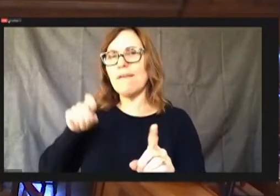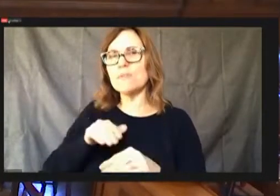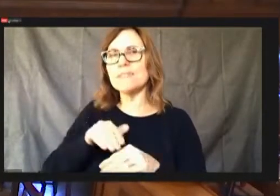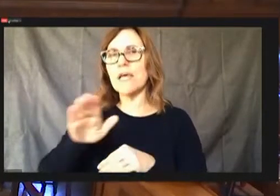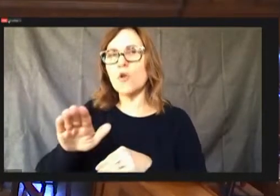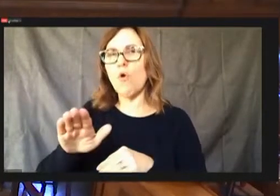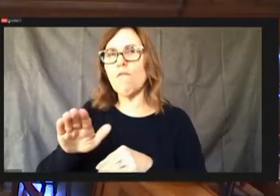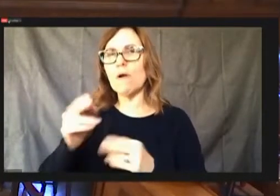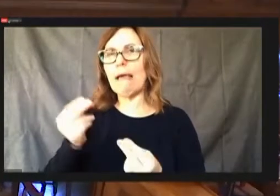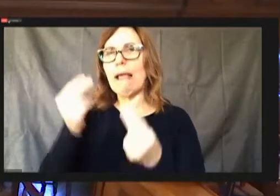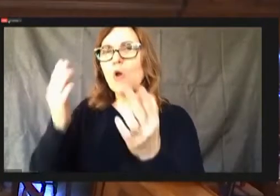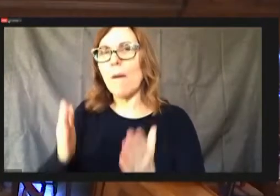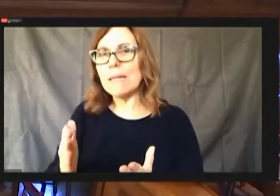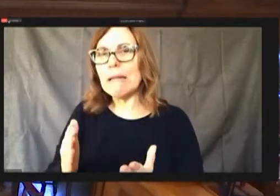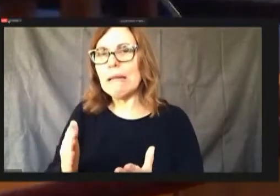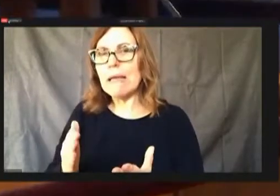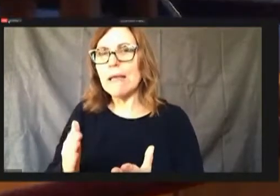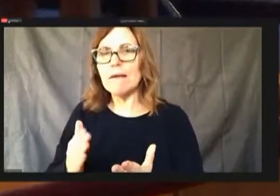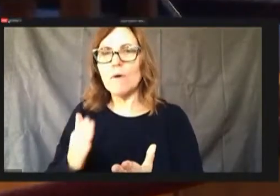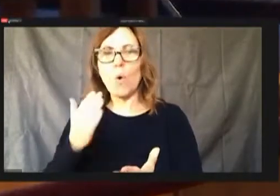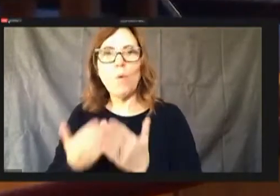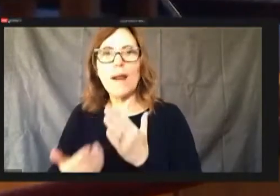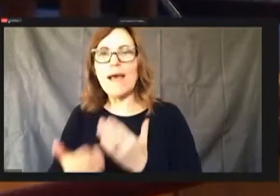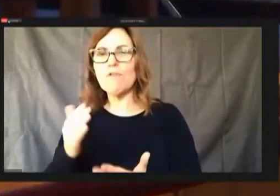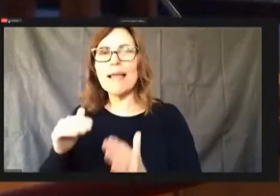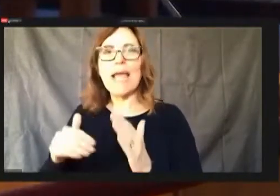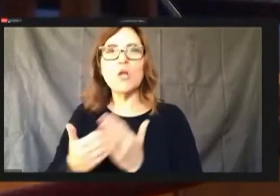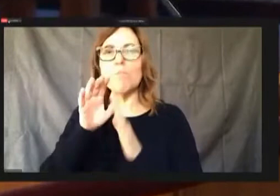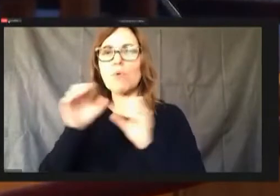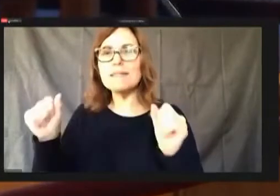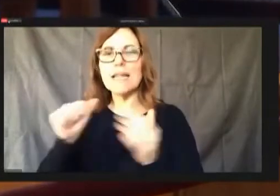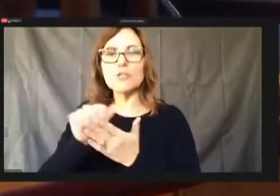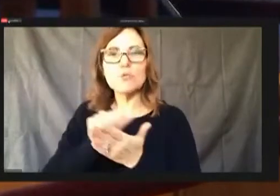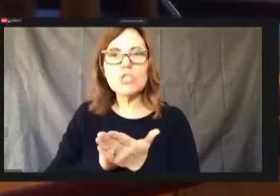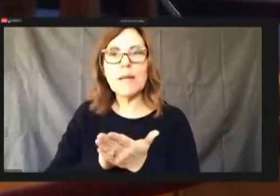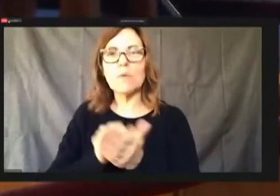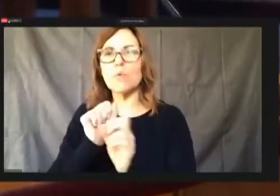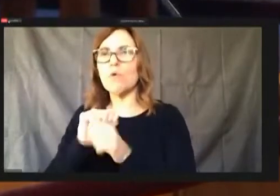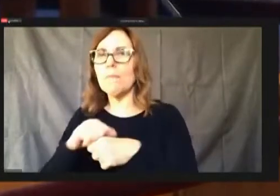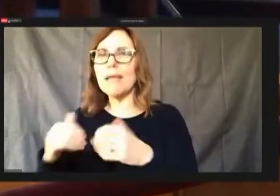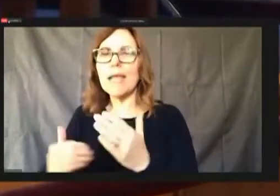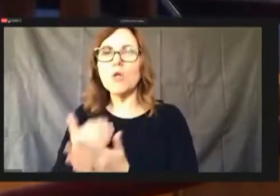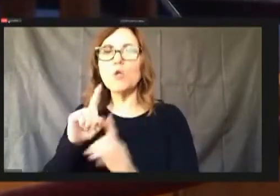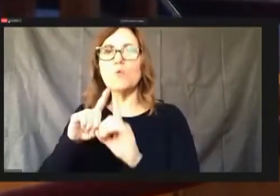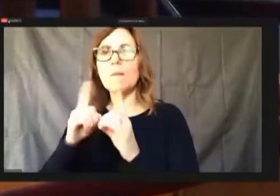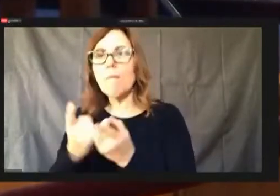it's this is we're creating a new department with a new department director.